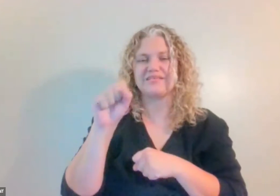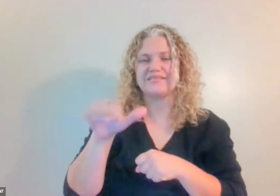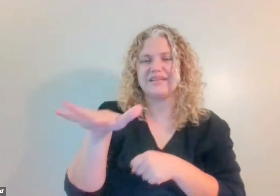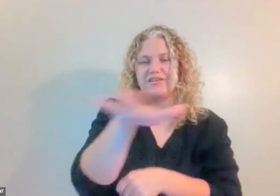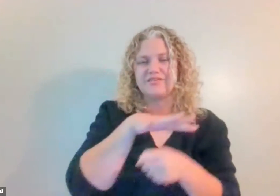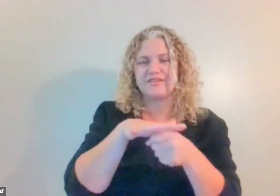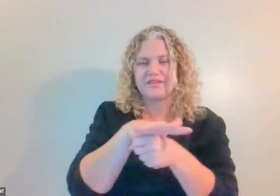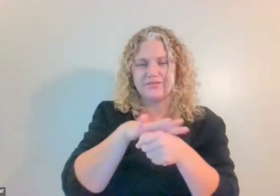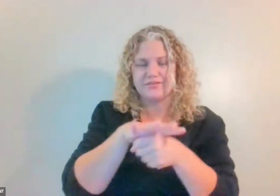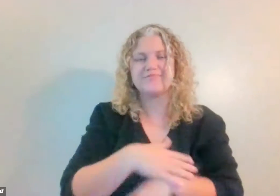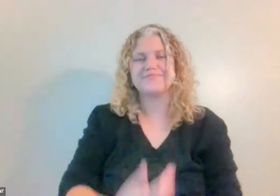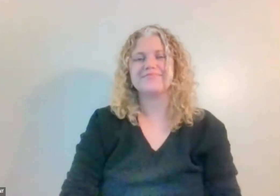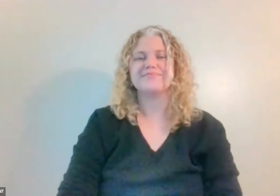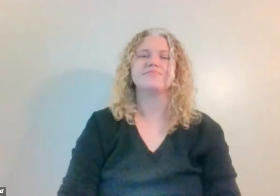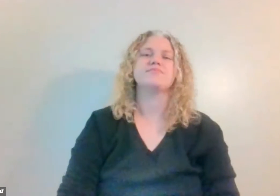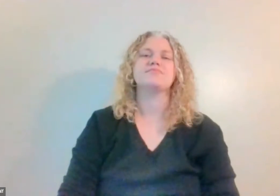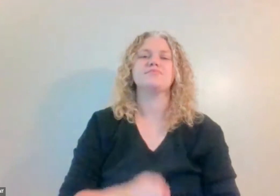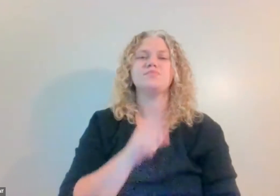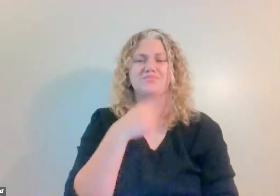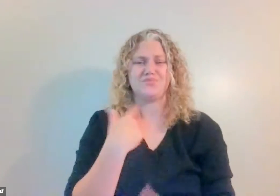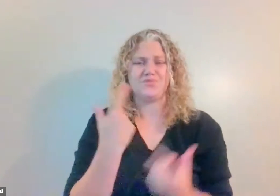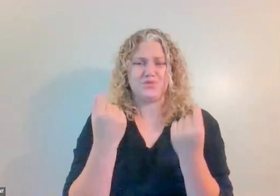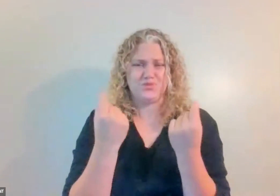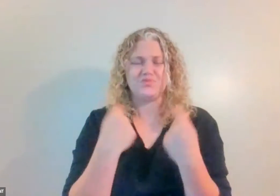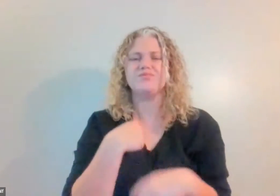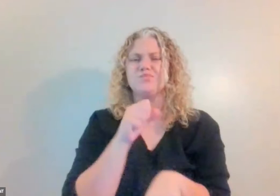I work with a few different counties surrounding the Omaha area.